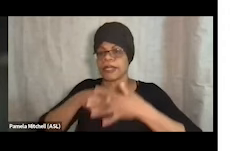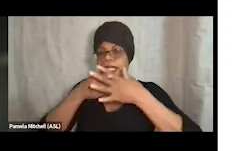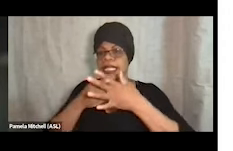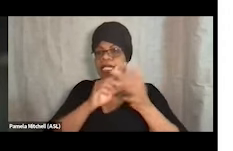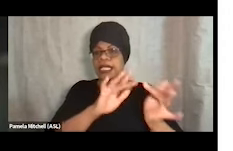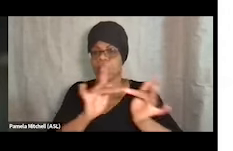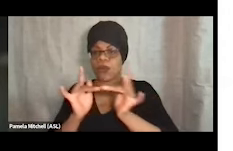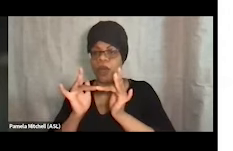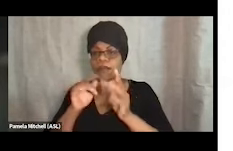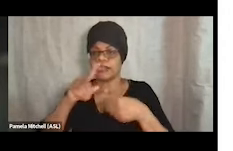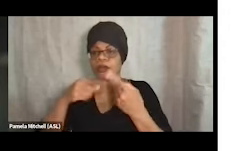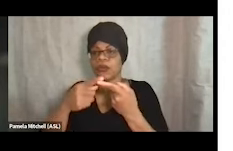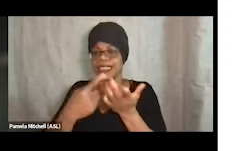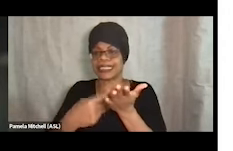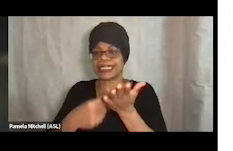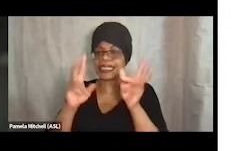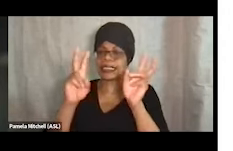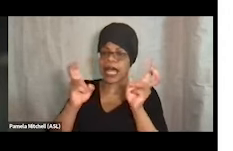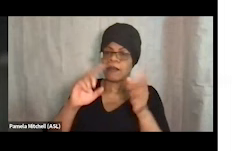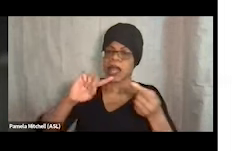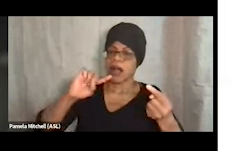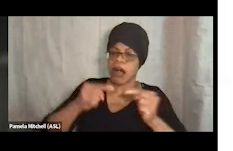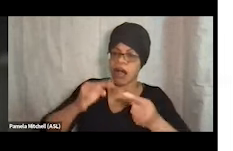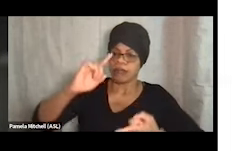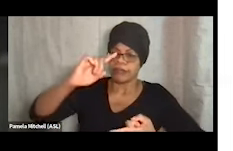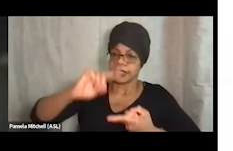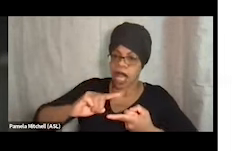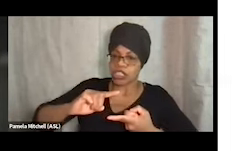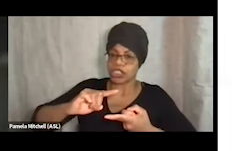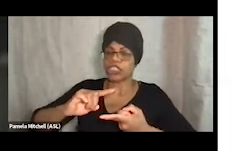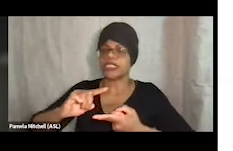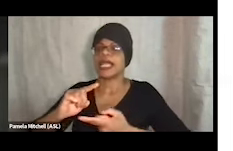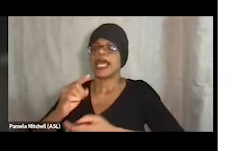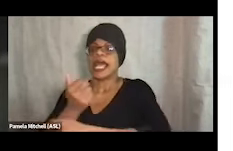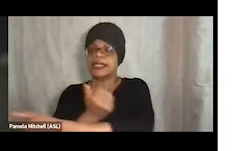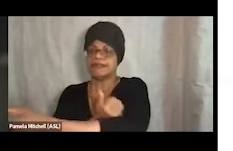about topics like harm reduction and substance use. These topics can be difficult,